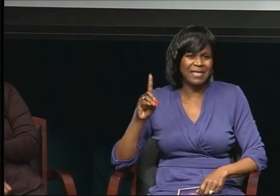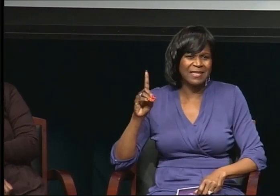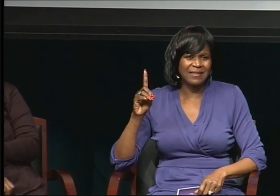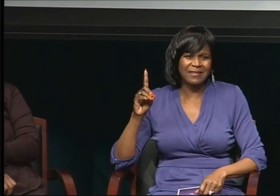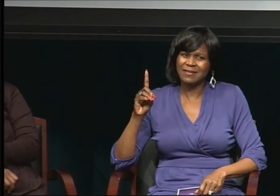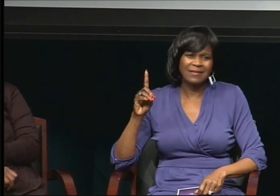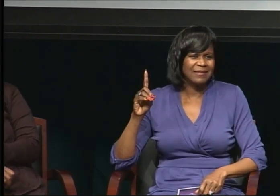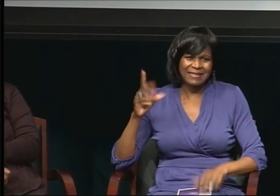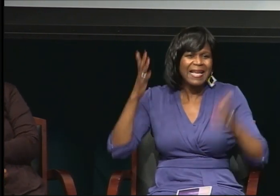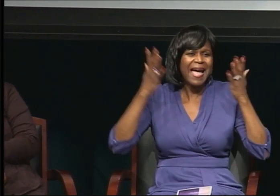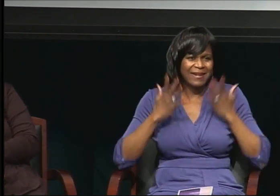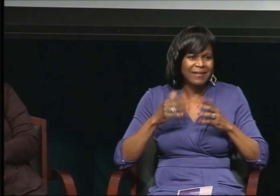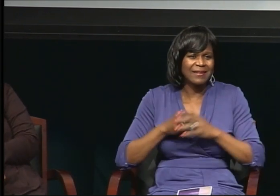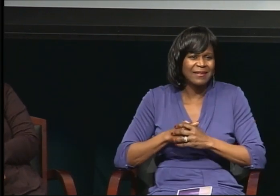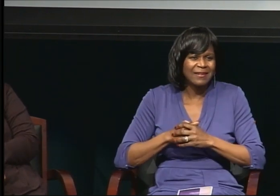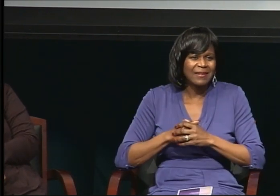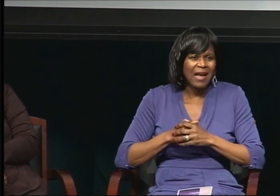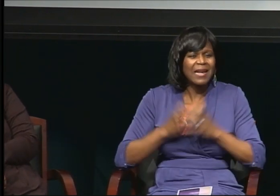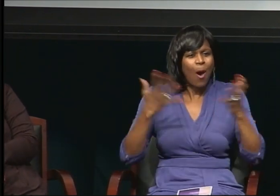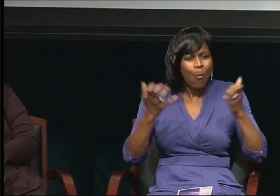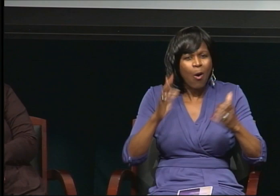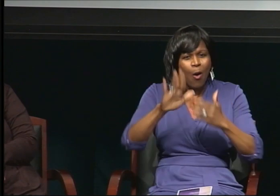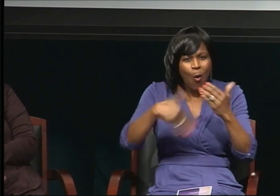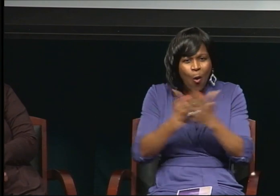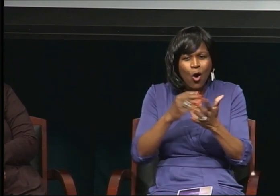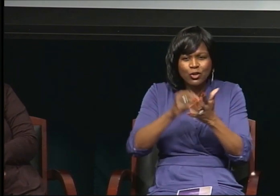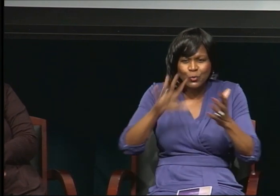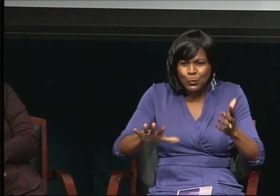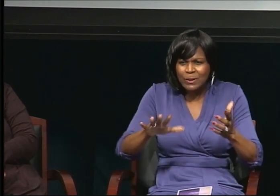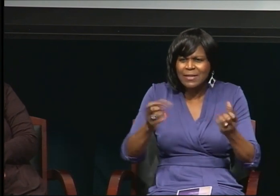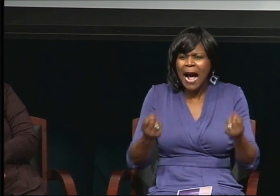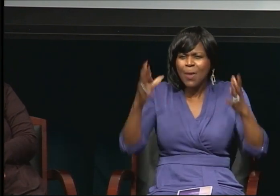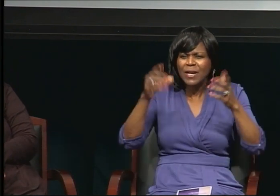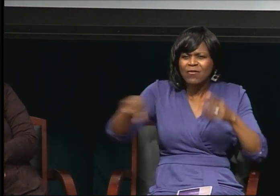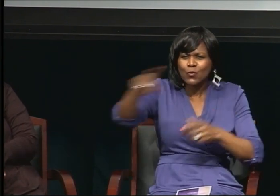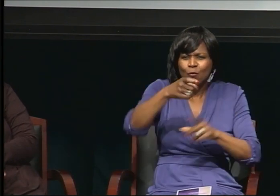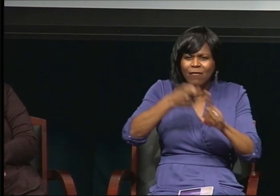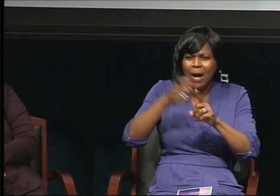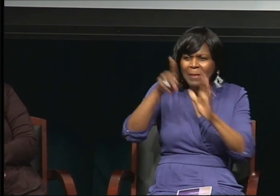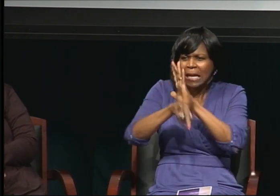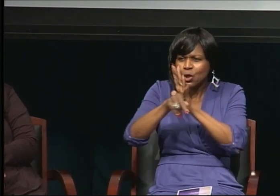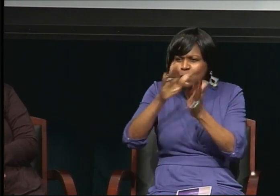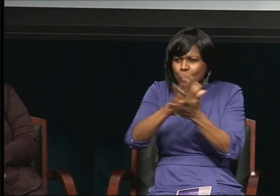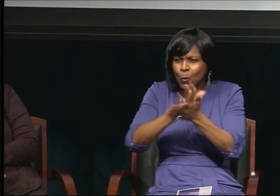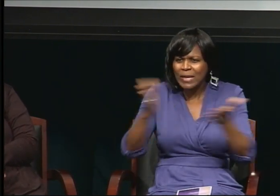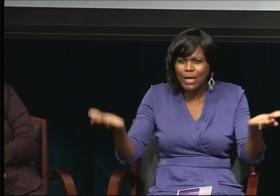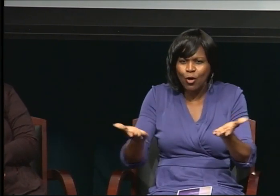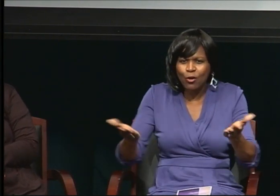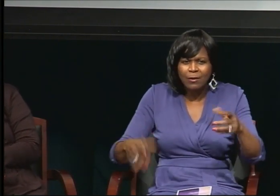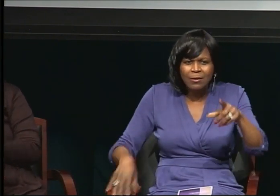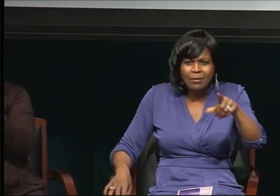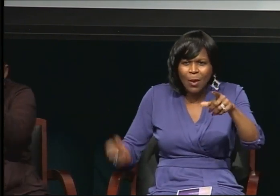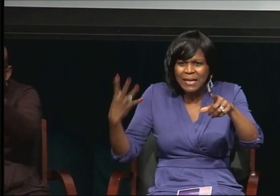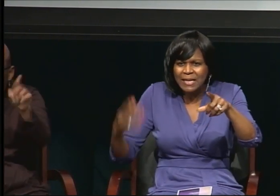how many of you are from Kendall School here? How many from Kendall School? Please show your hands. And how many from MSSD?